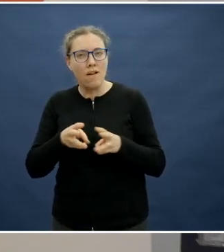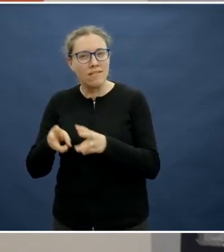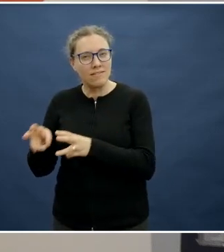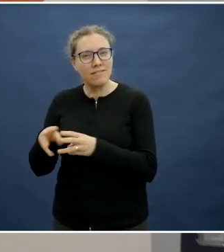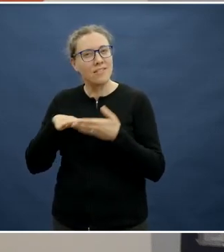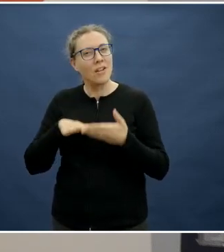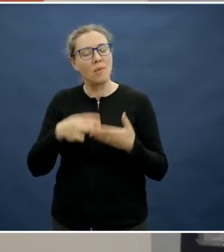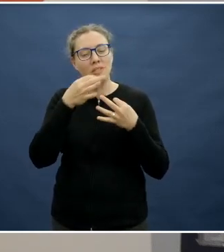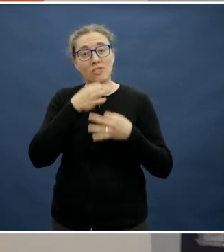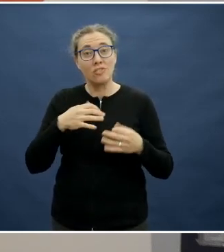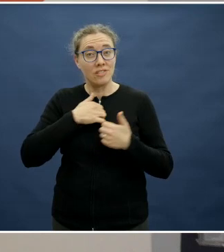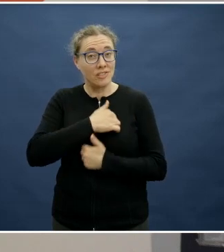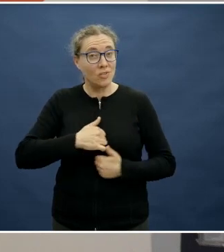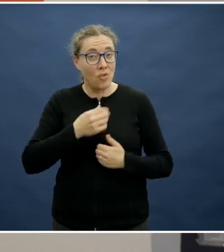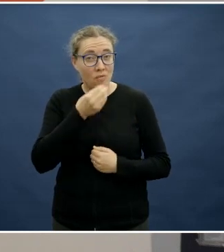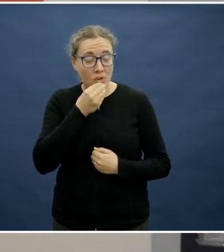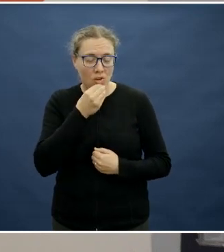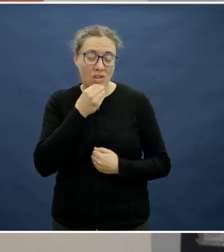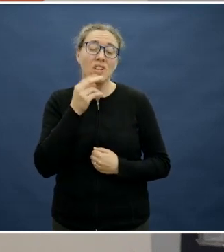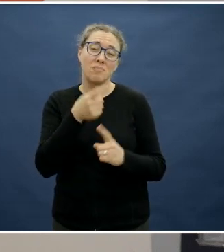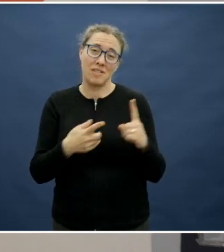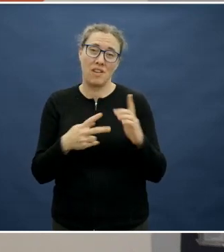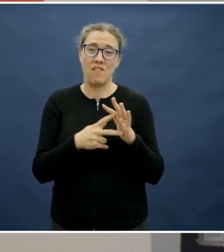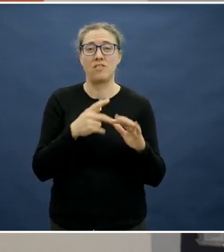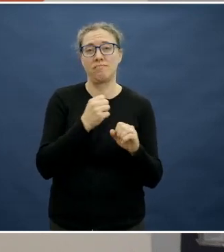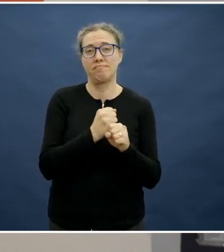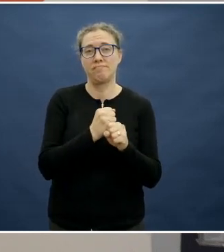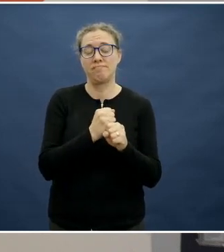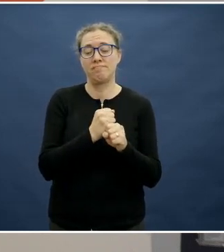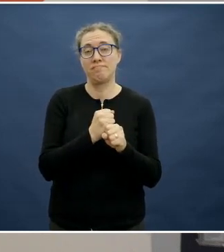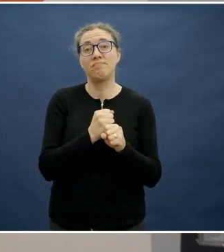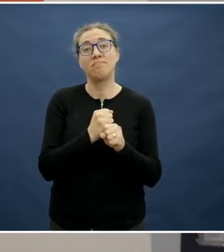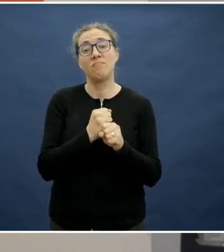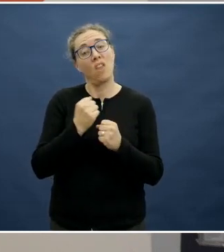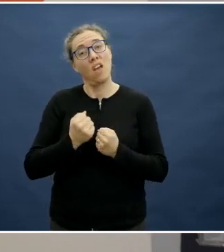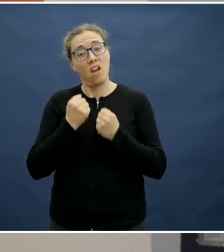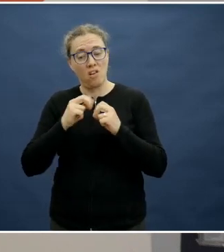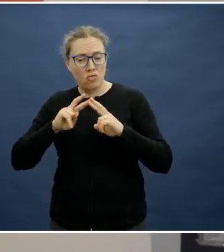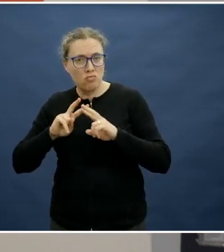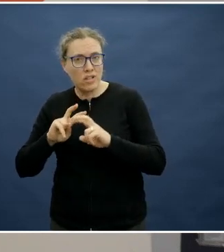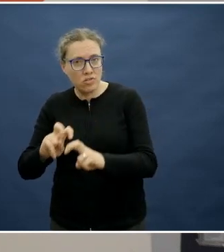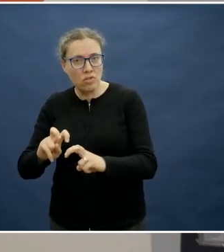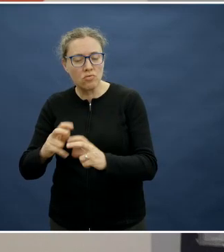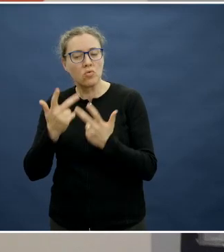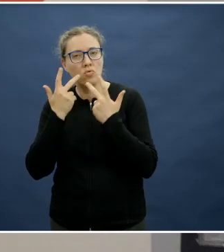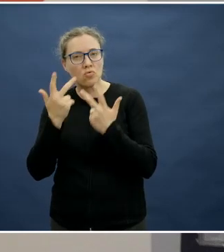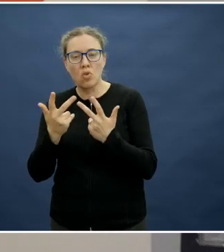case, vegetables. So we've done some research, and even just having it on the plate or even picture books